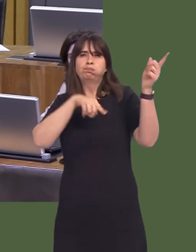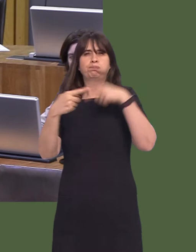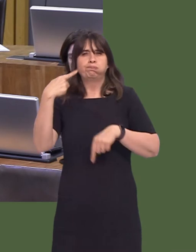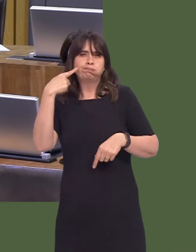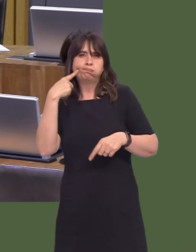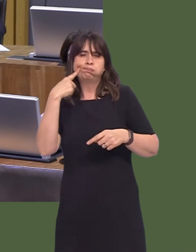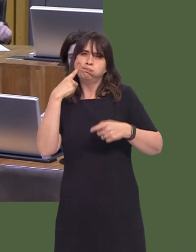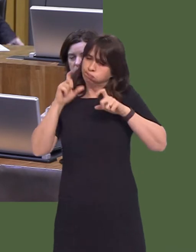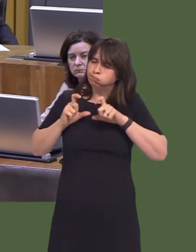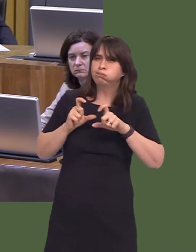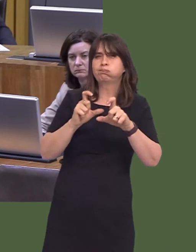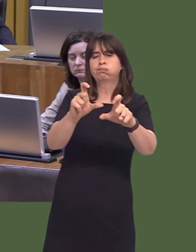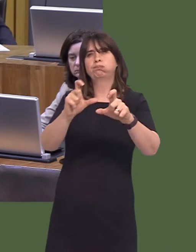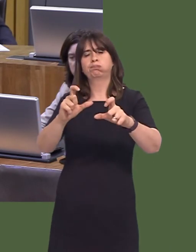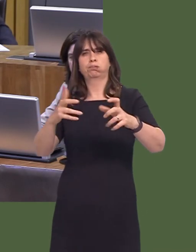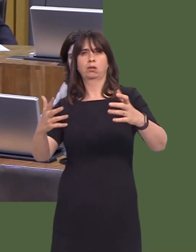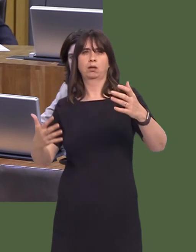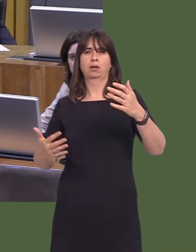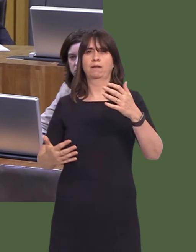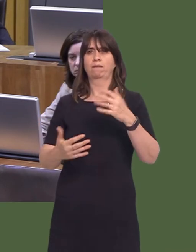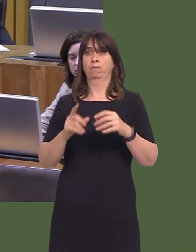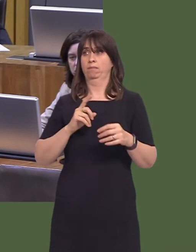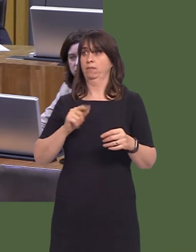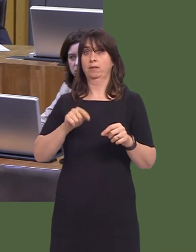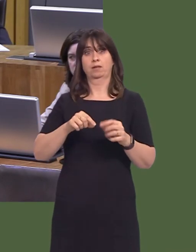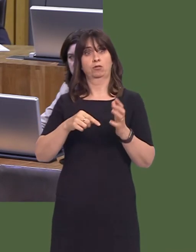having a bus service for the first time in over 40 years, and that's something that I'm